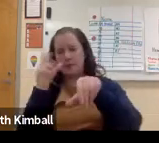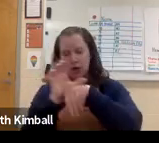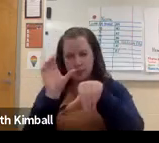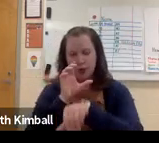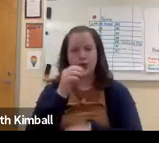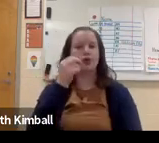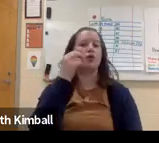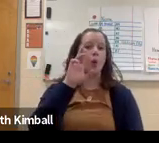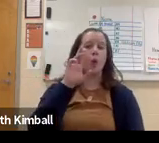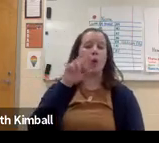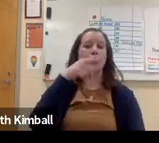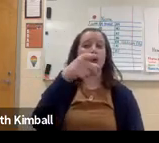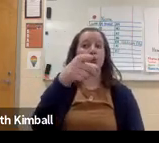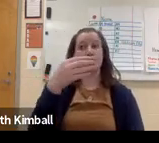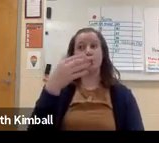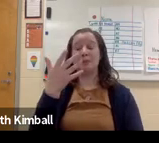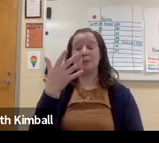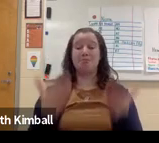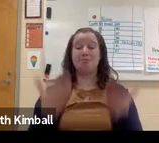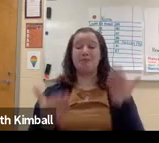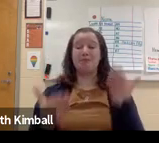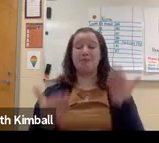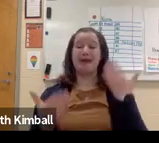If you get too far away, it won't pick up correctly